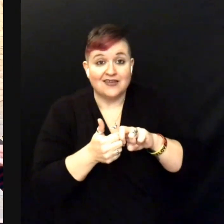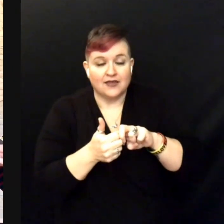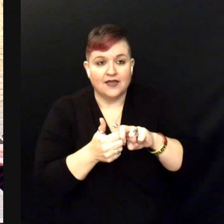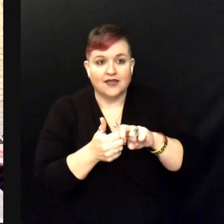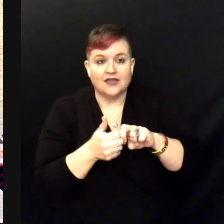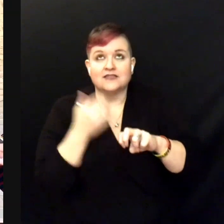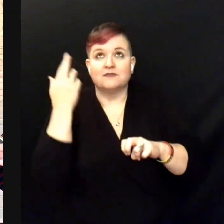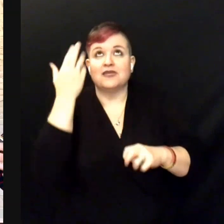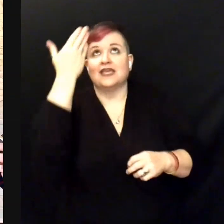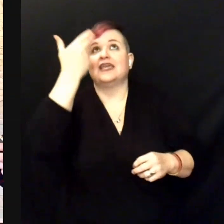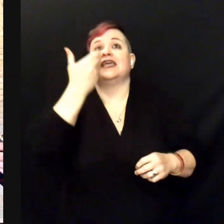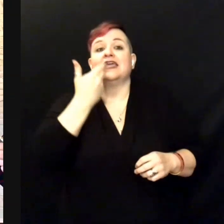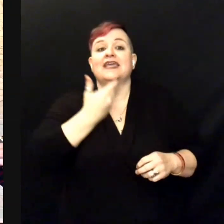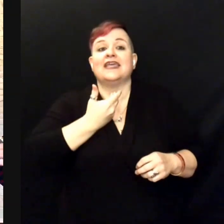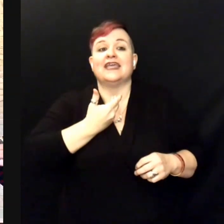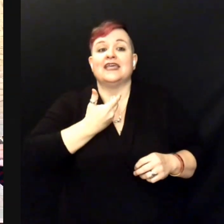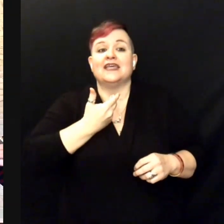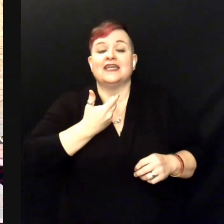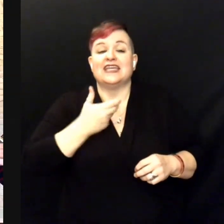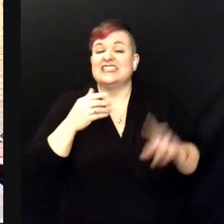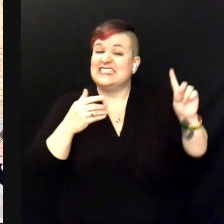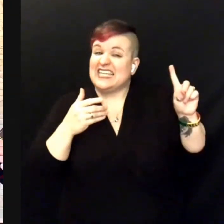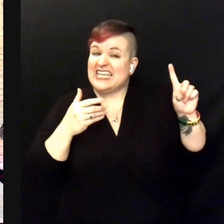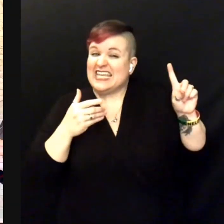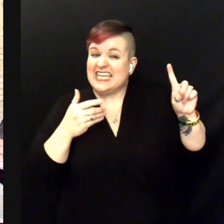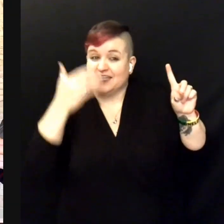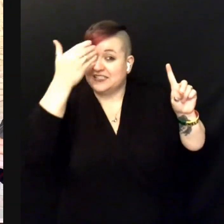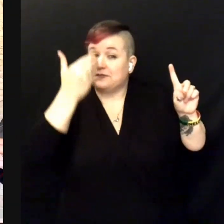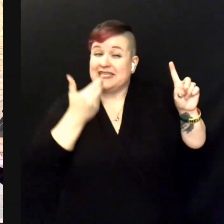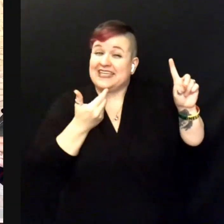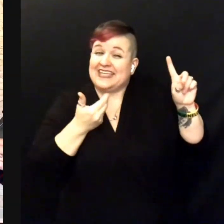Is me .... Is deep